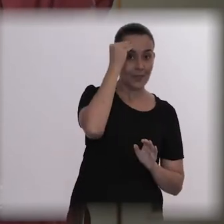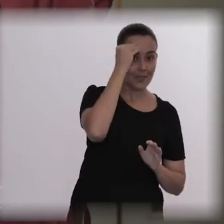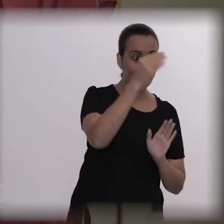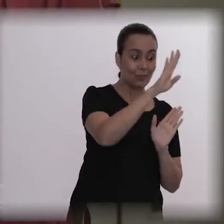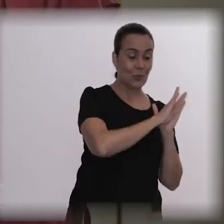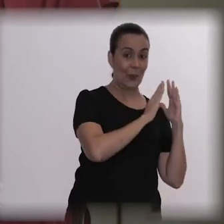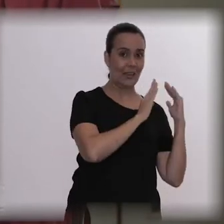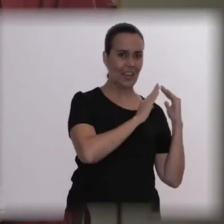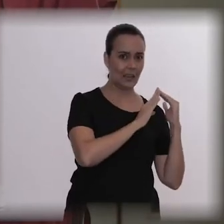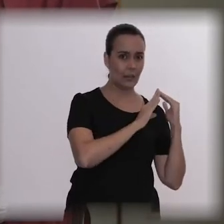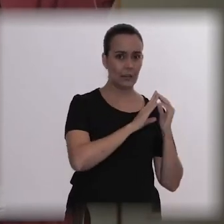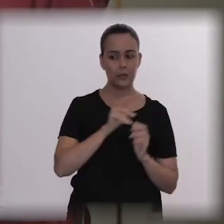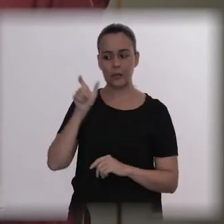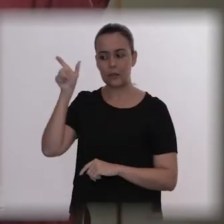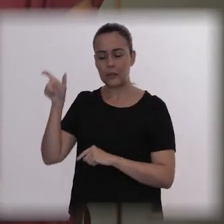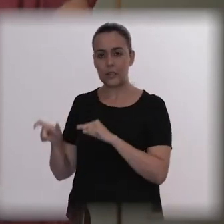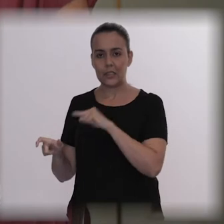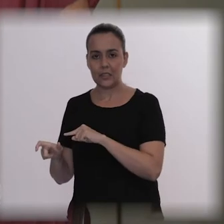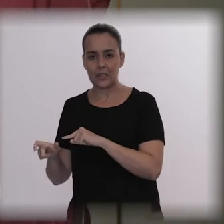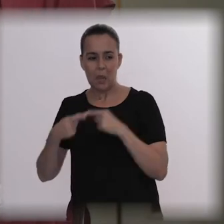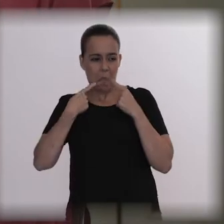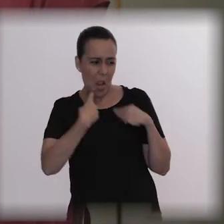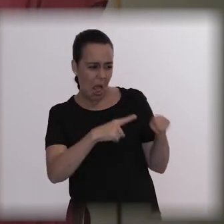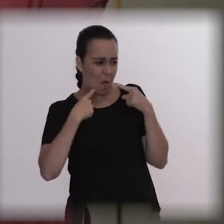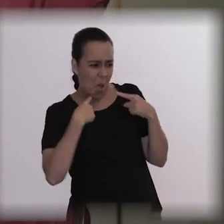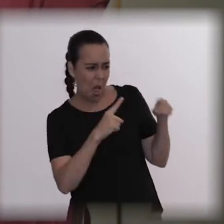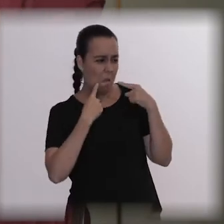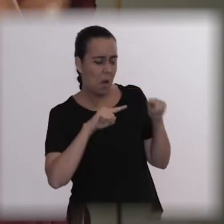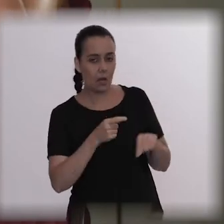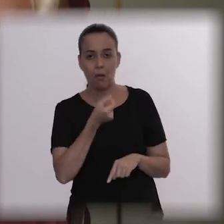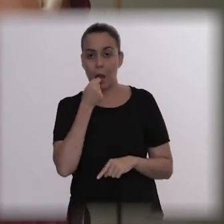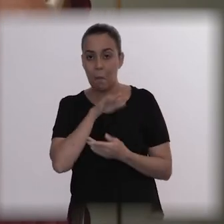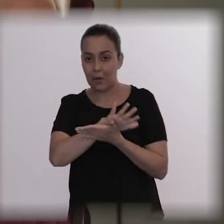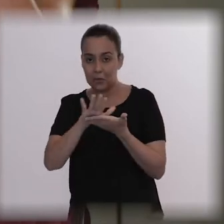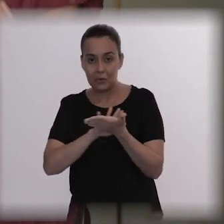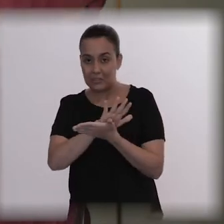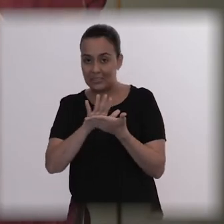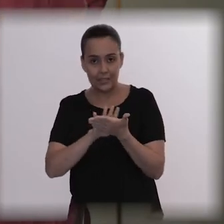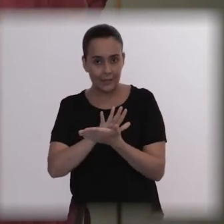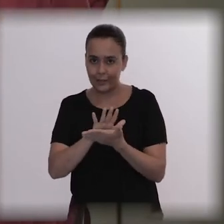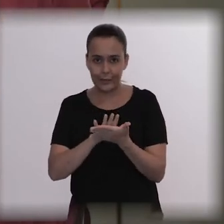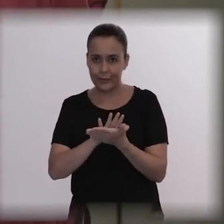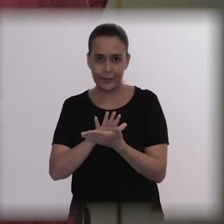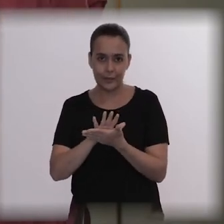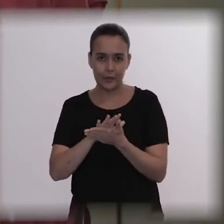and dragged the man away, didn't take any medication, he showed me